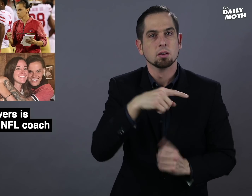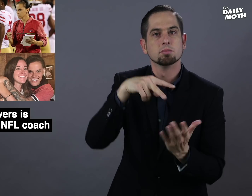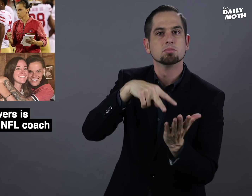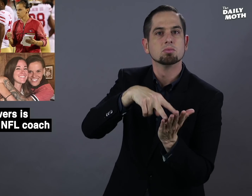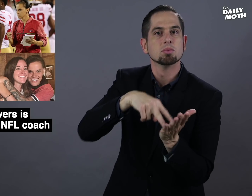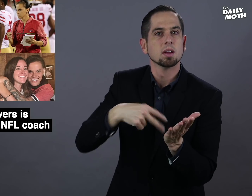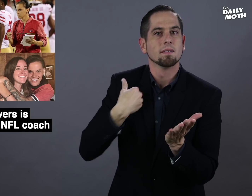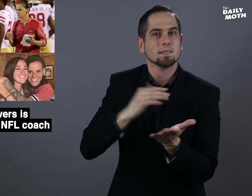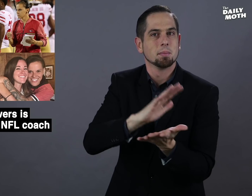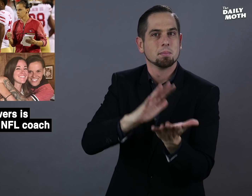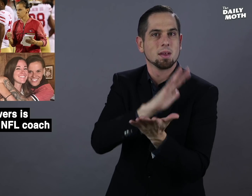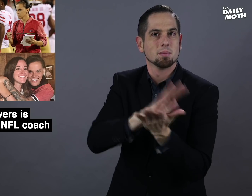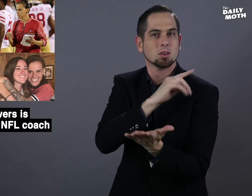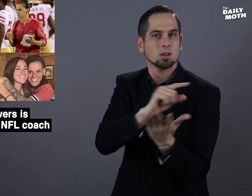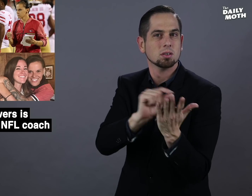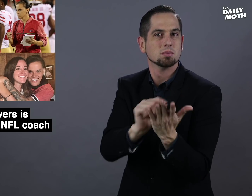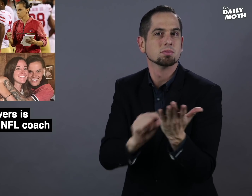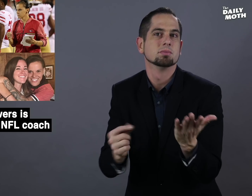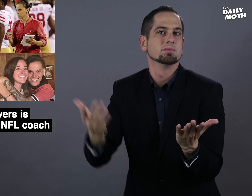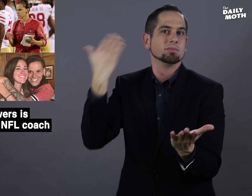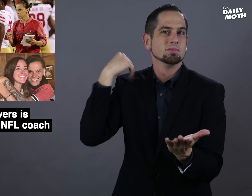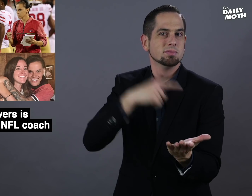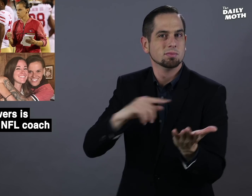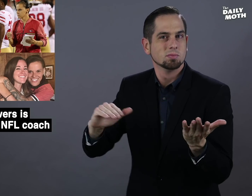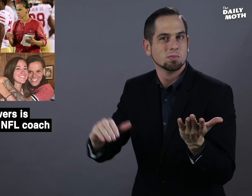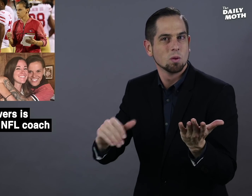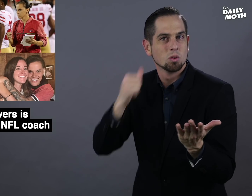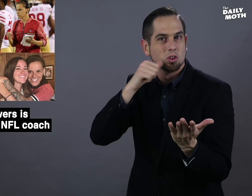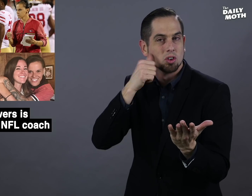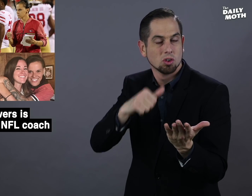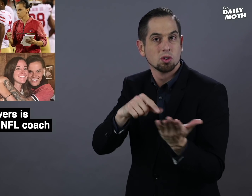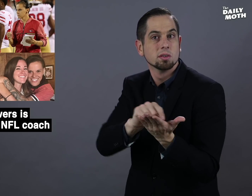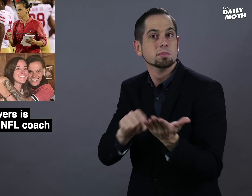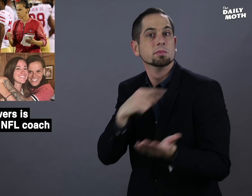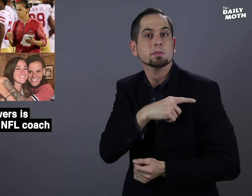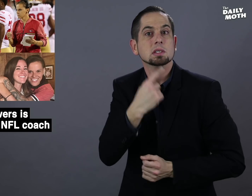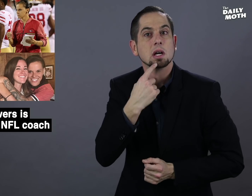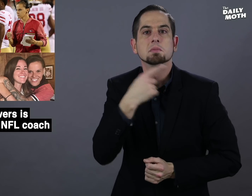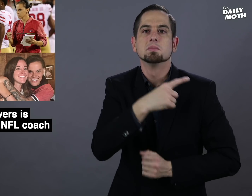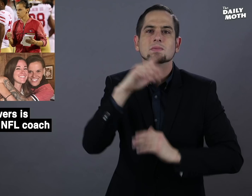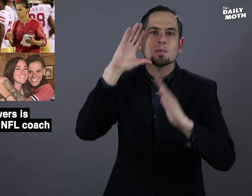which she reads from piece of paper that she wrote when she was a girl in which she says,